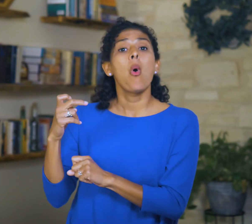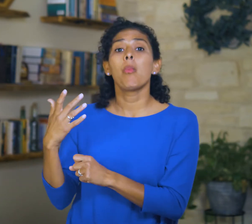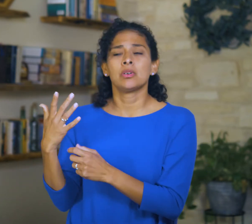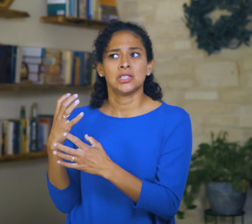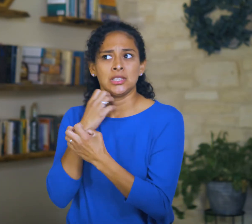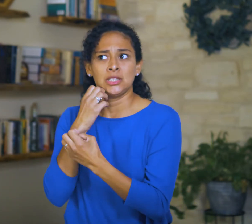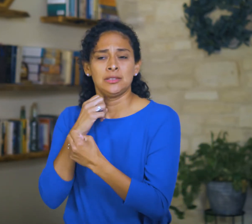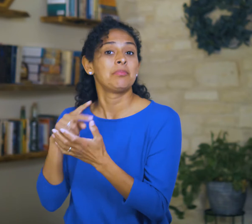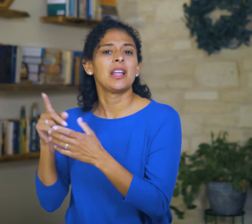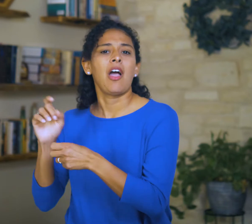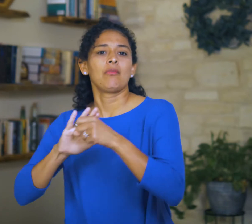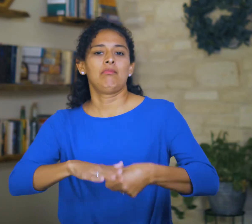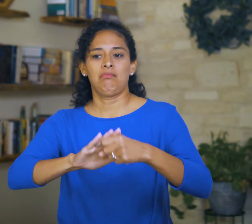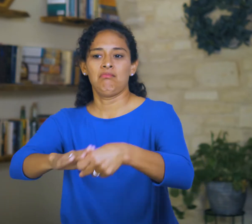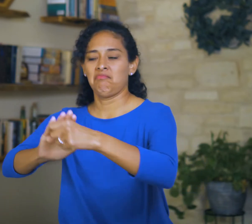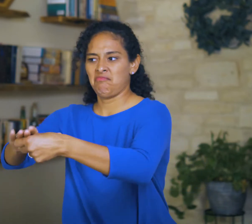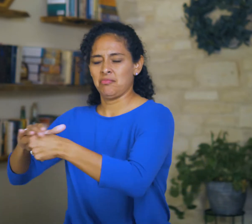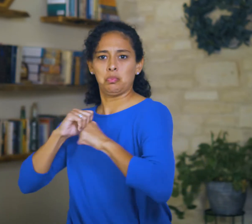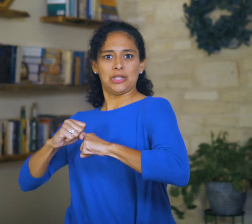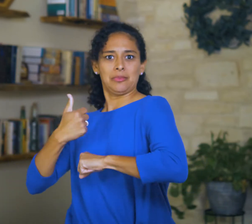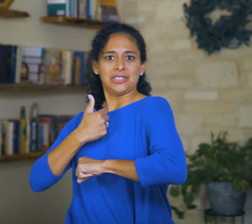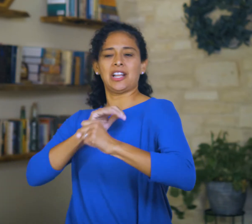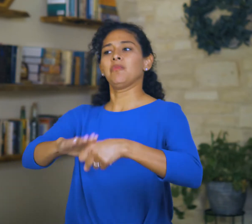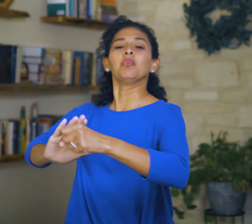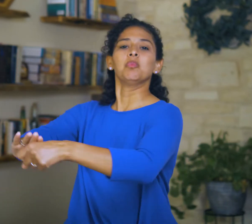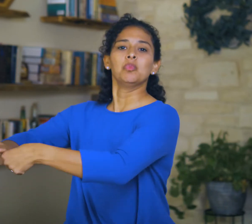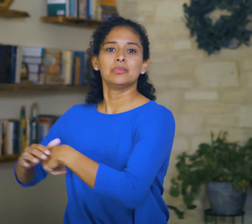will oppress others to protect themselves.